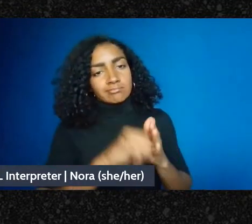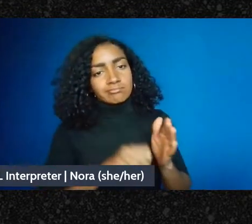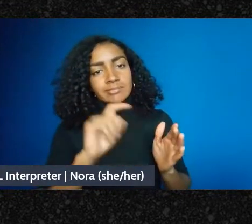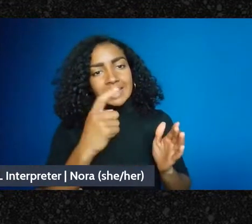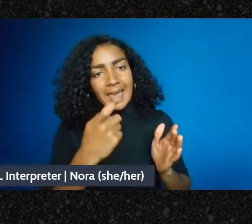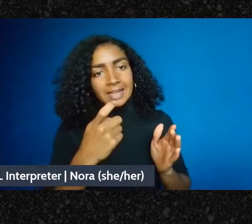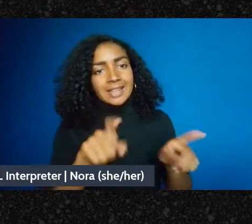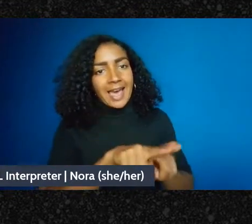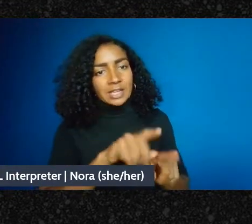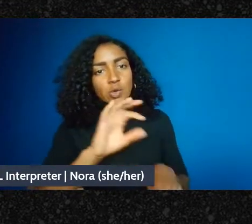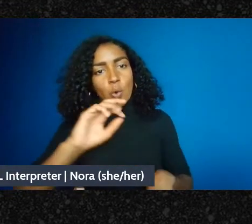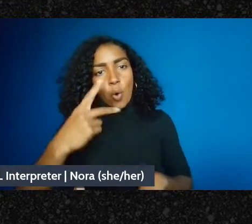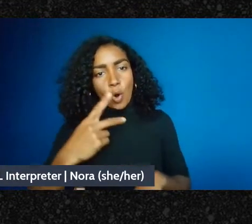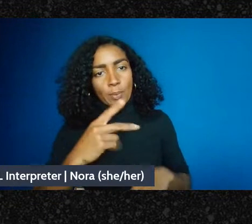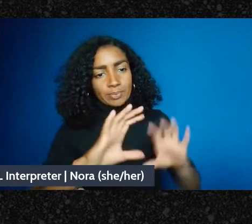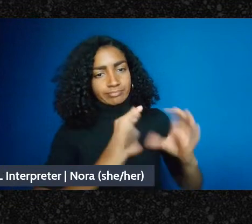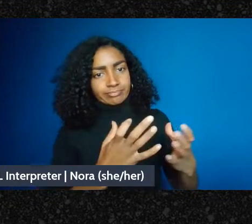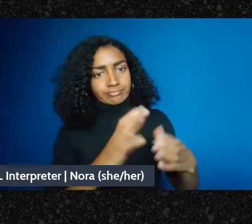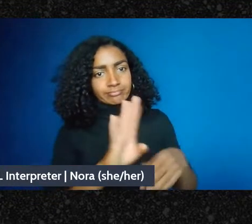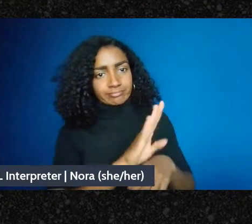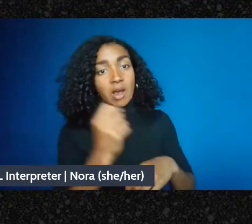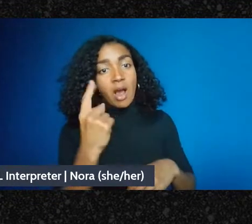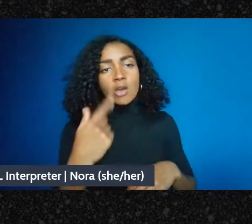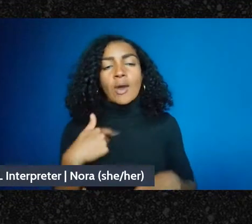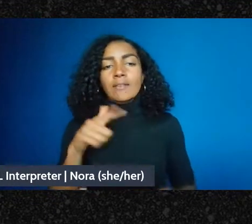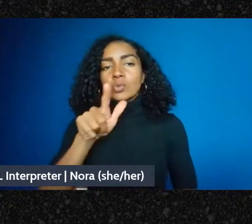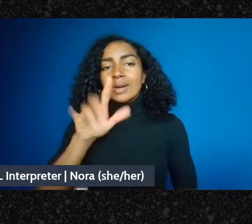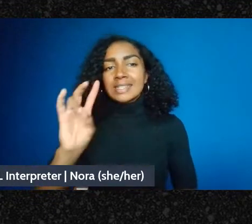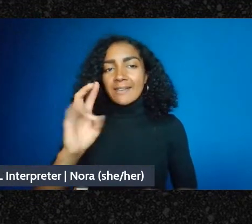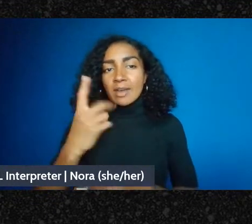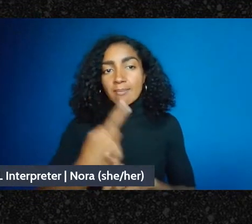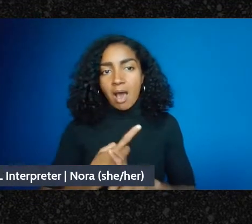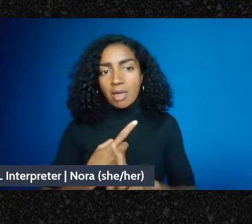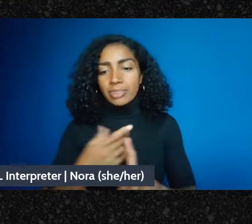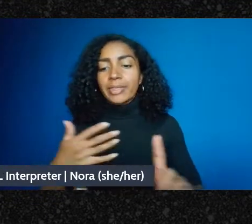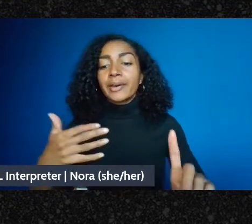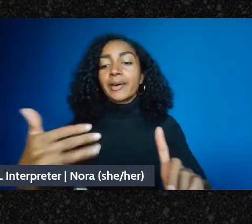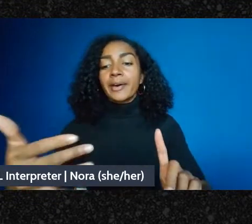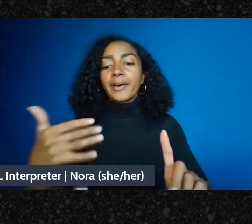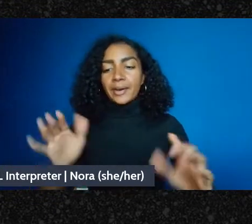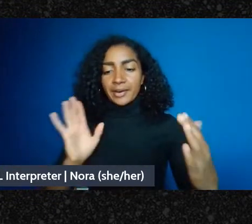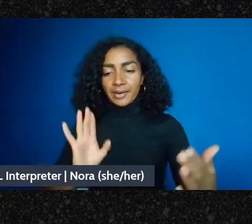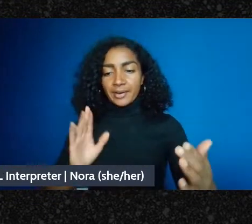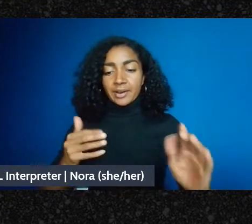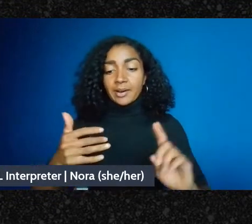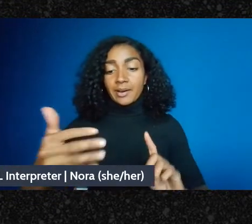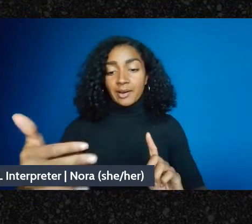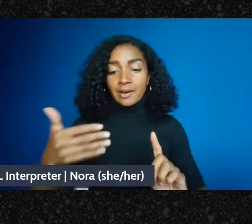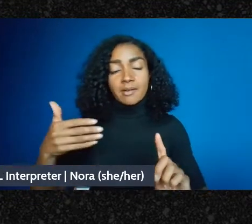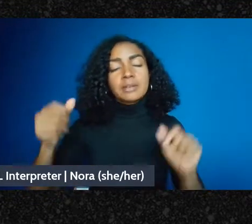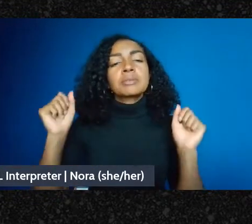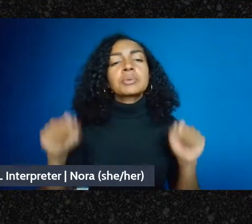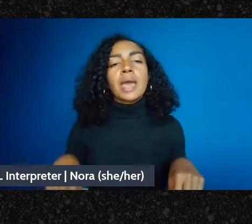you have - you have that 27 month window where you can kind of be, you know, kind of kind of